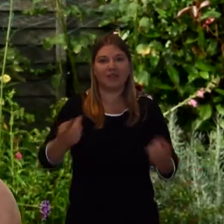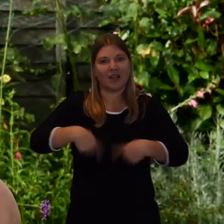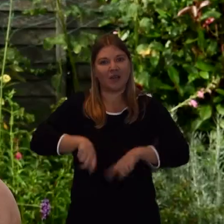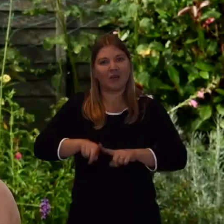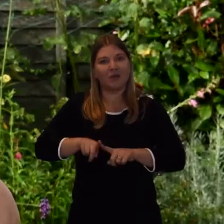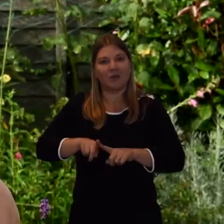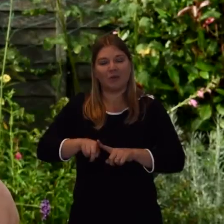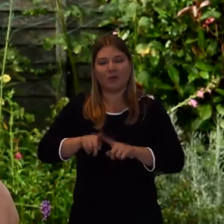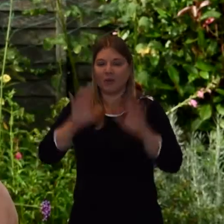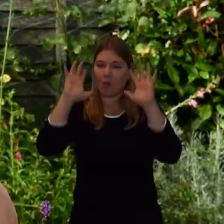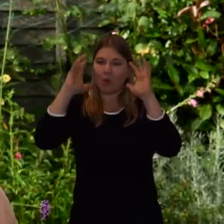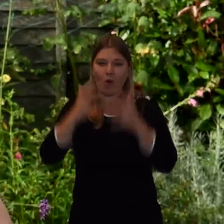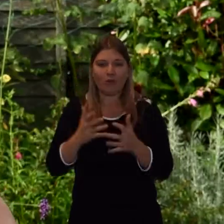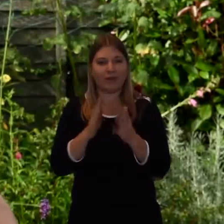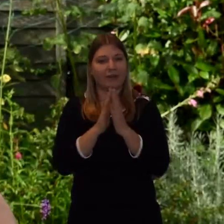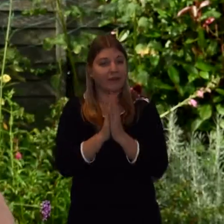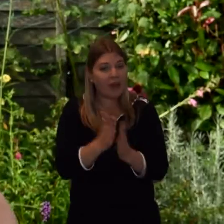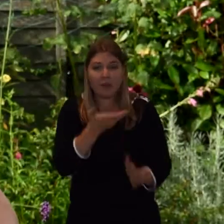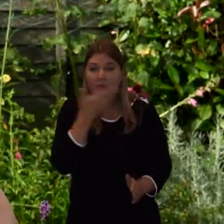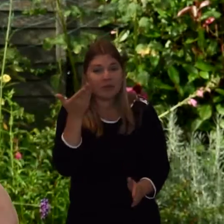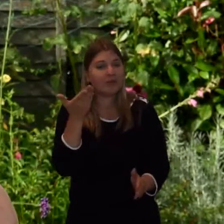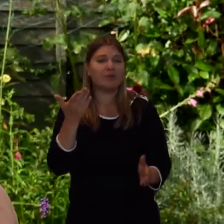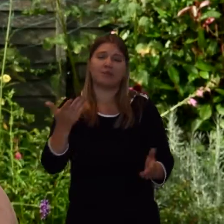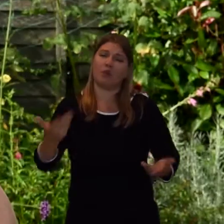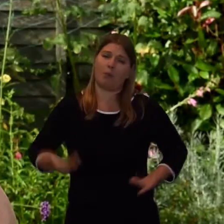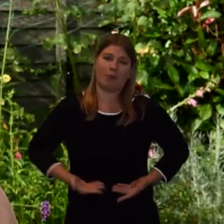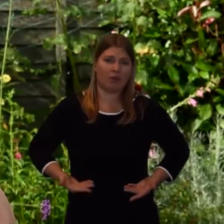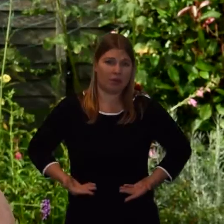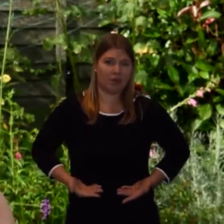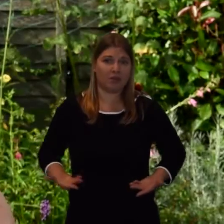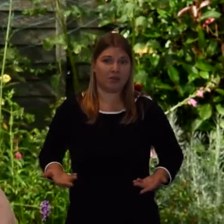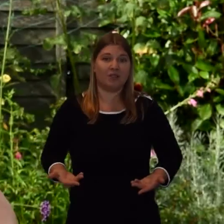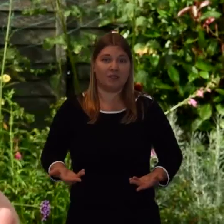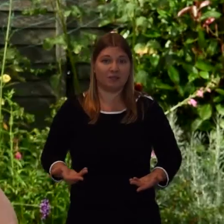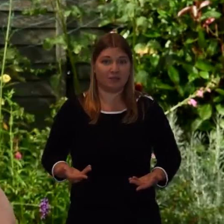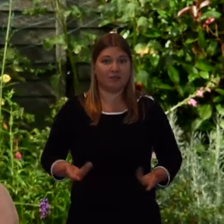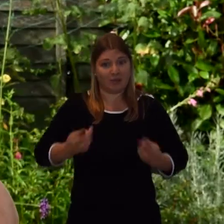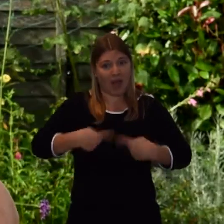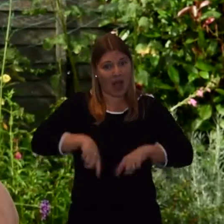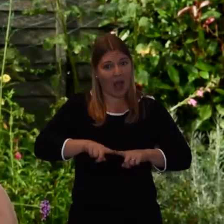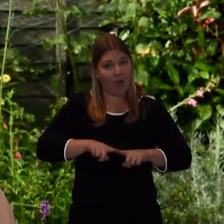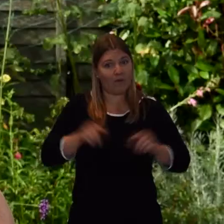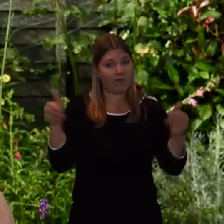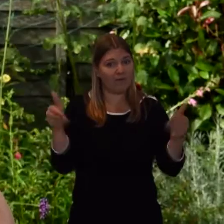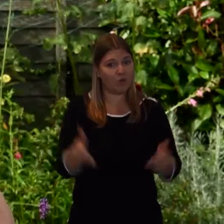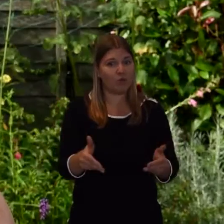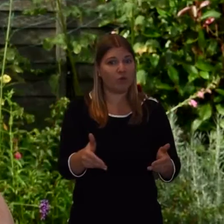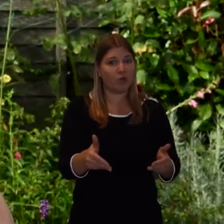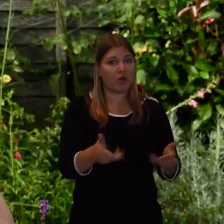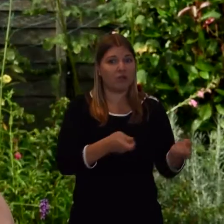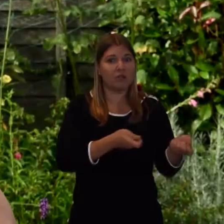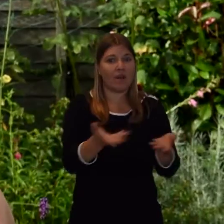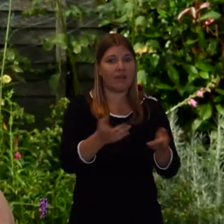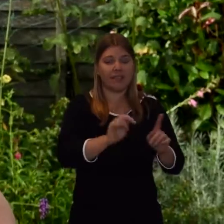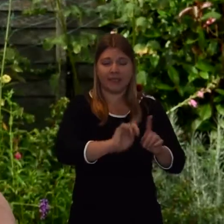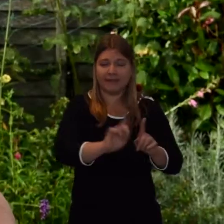And as a consequence of that the number of services that we produce and the mixtures of services and ceremonies that we produce would be many and varied.